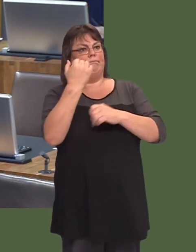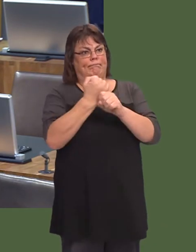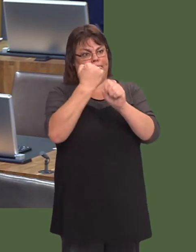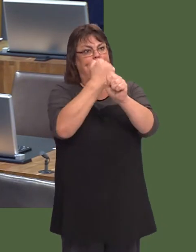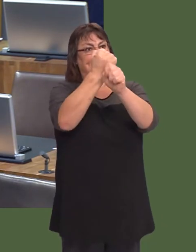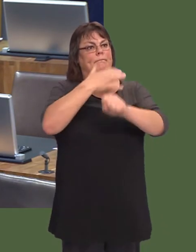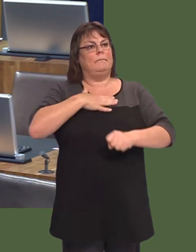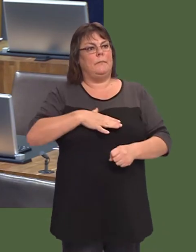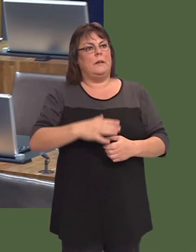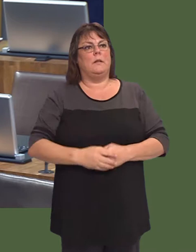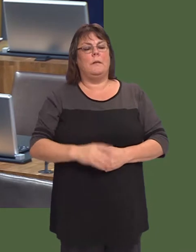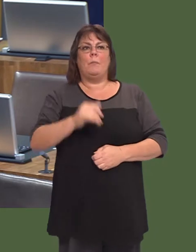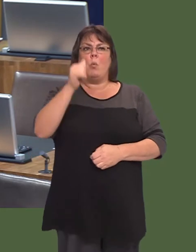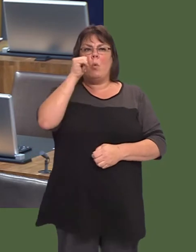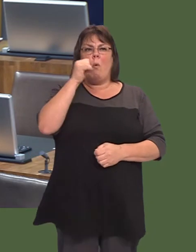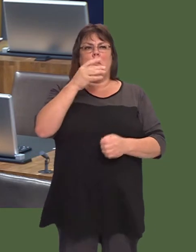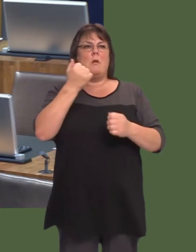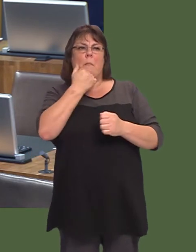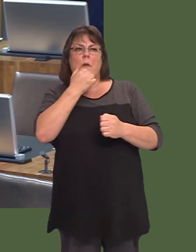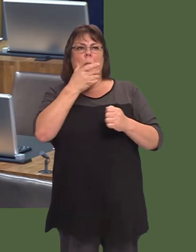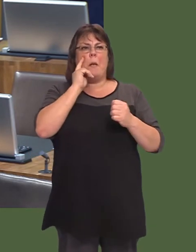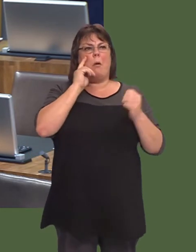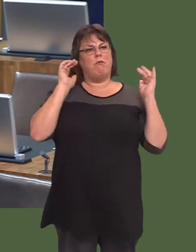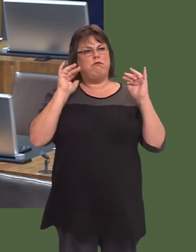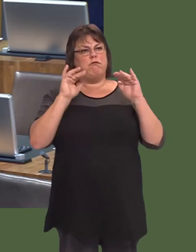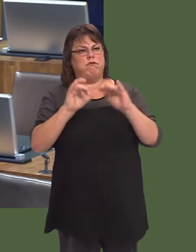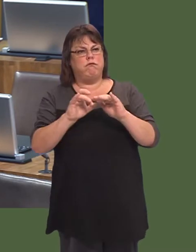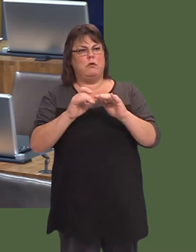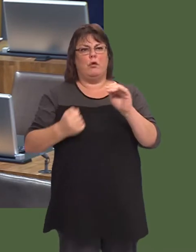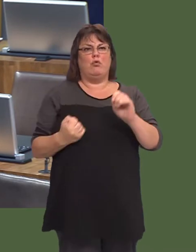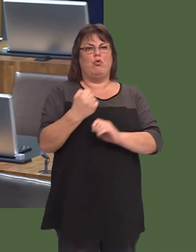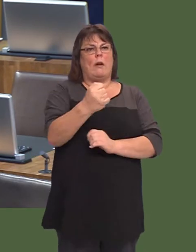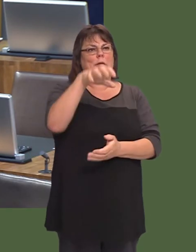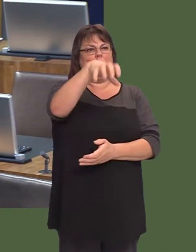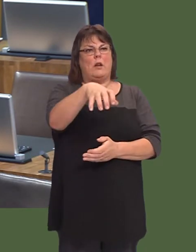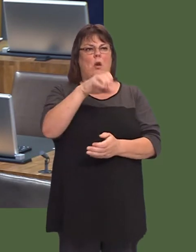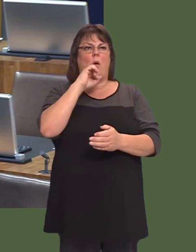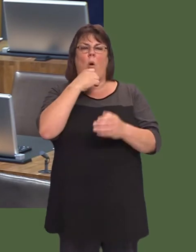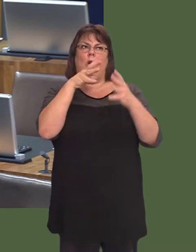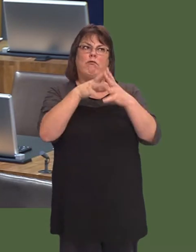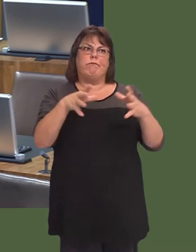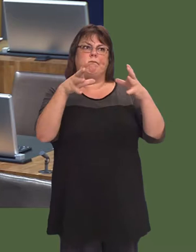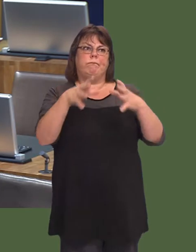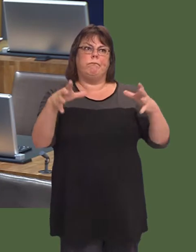We know that, potentially, the passenger numbers at the station will increase three-fold over the next 30 years.